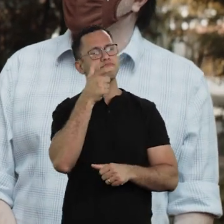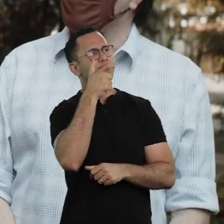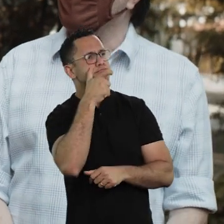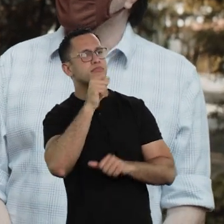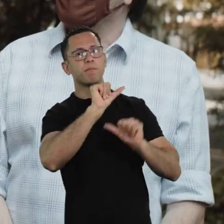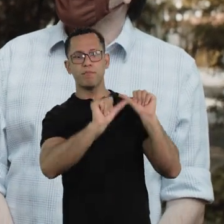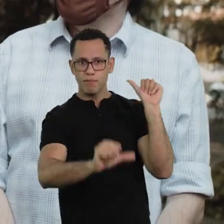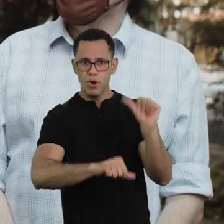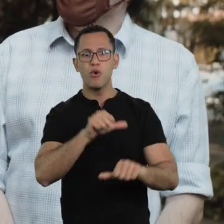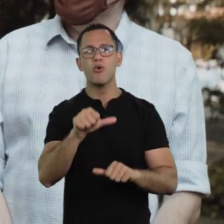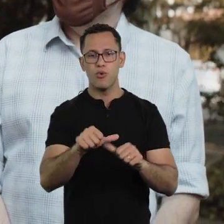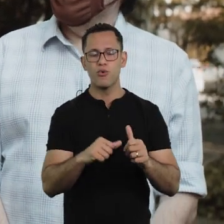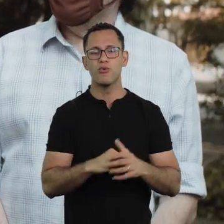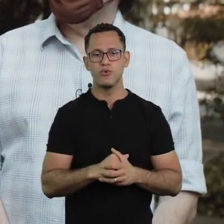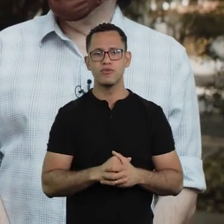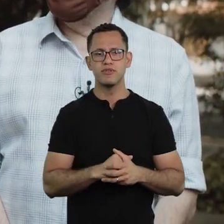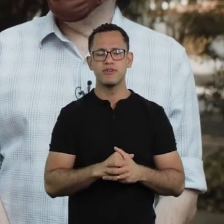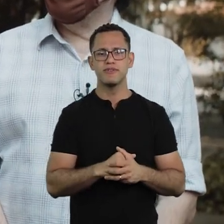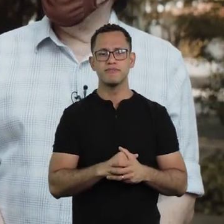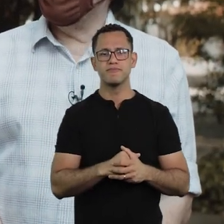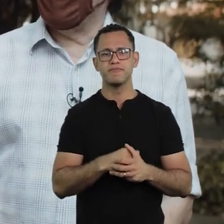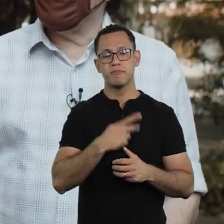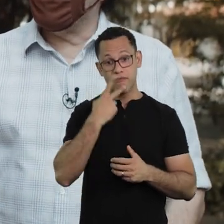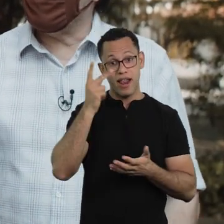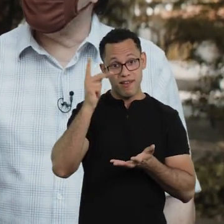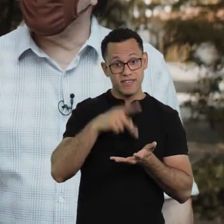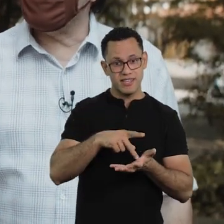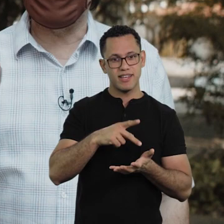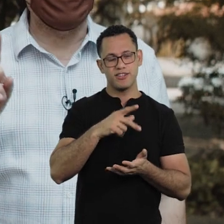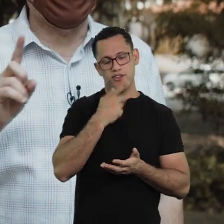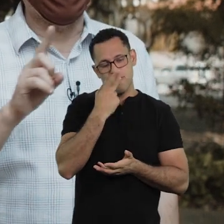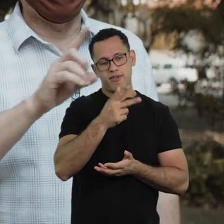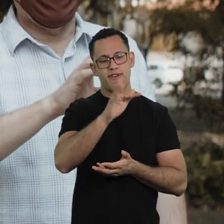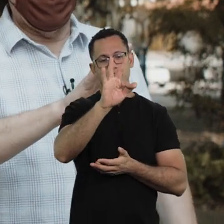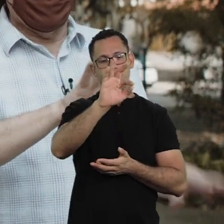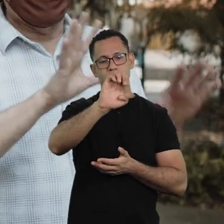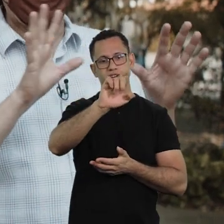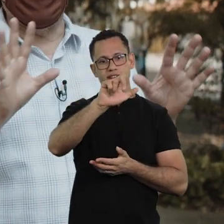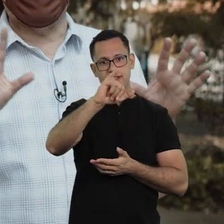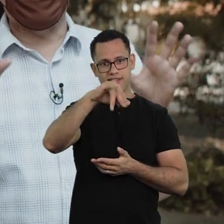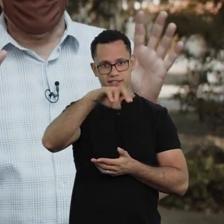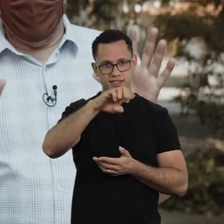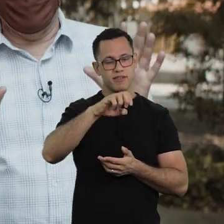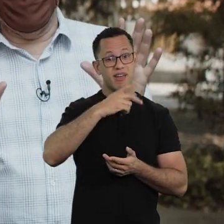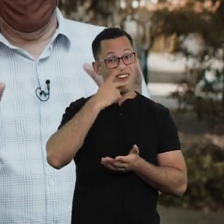That’s it... Fellini... But I wasn’t going to talk about him, I showed off with Fellini,